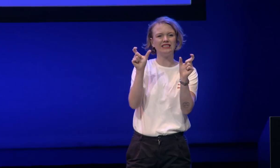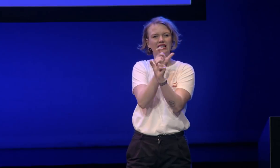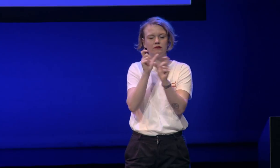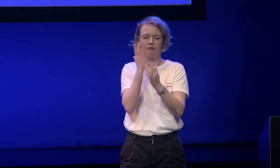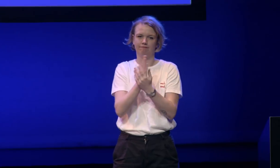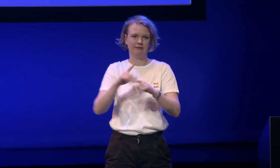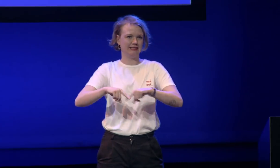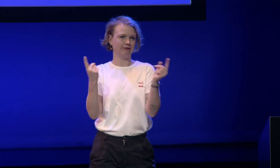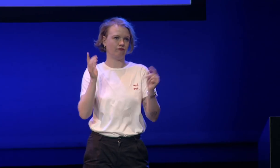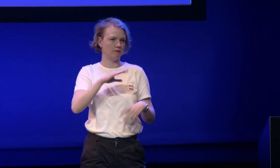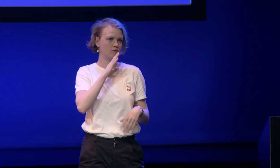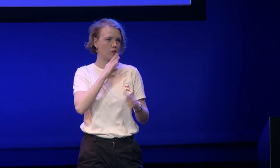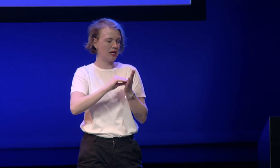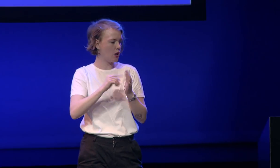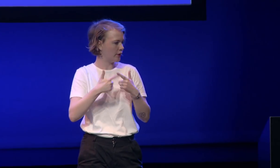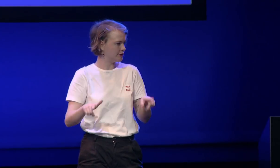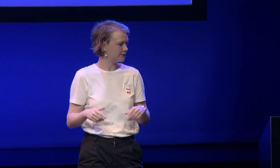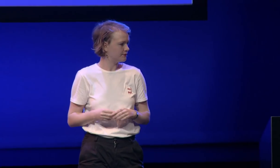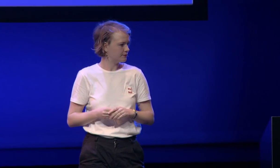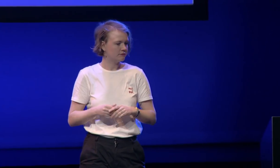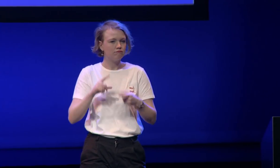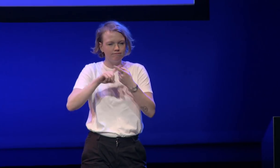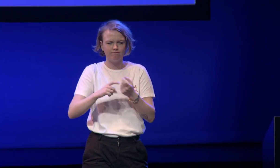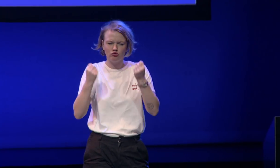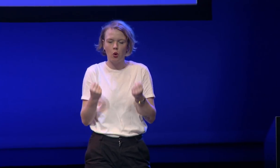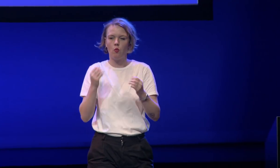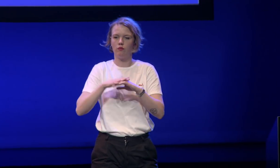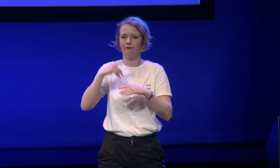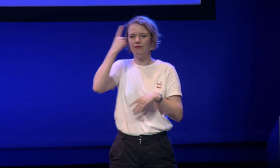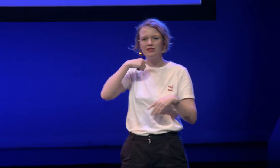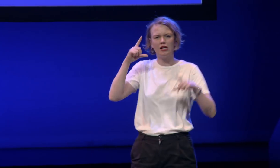grammar and syntax is very different from those of spoken languages and they